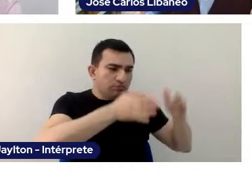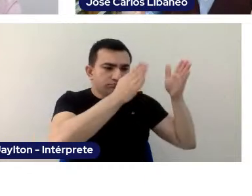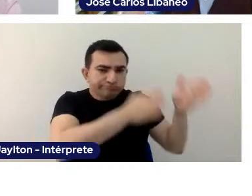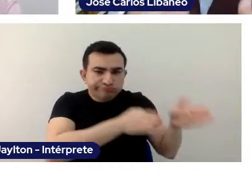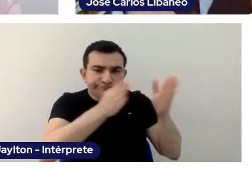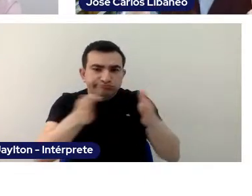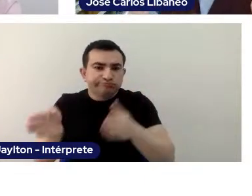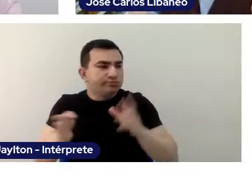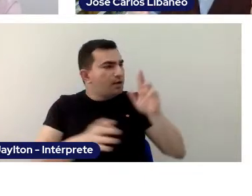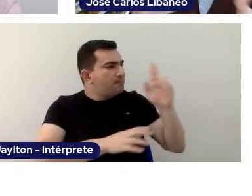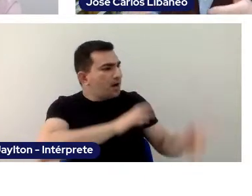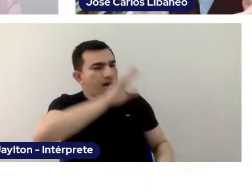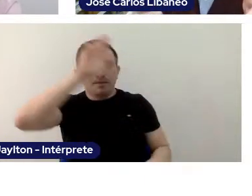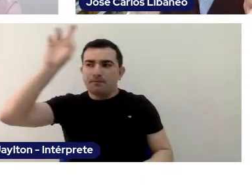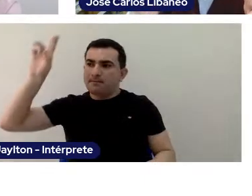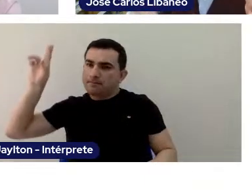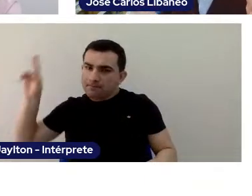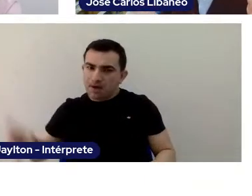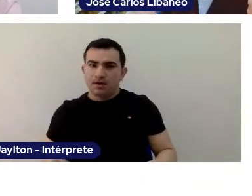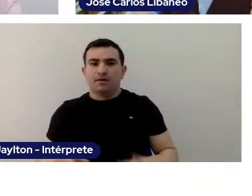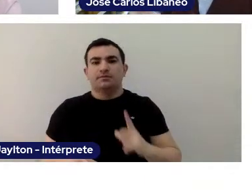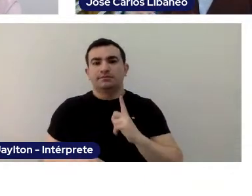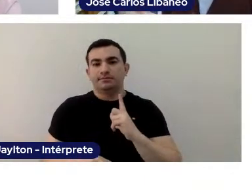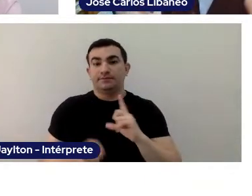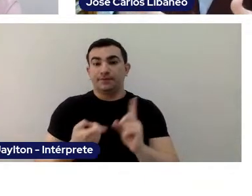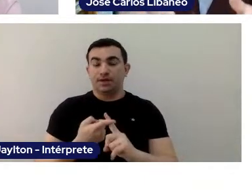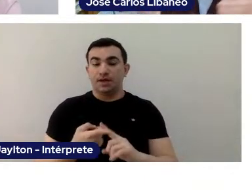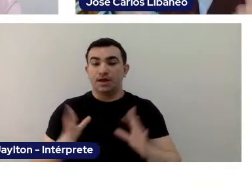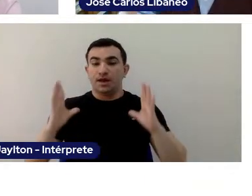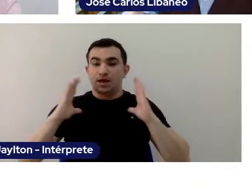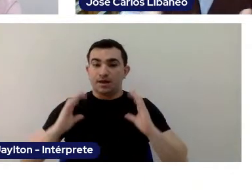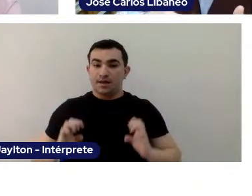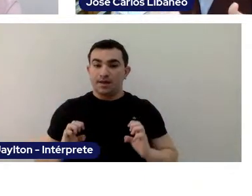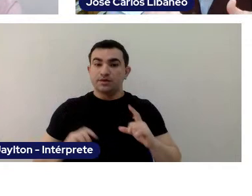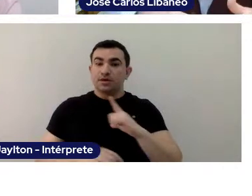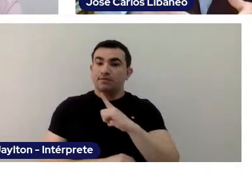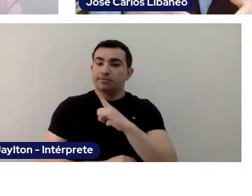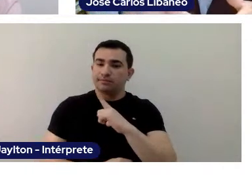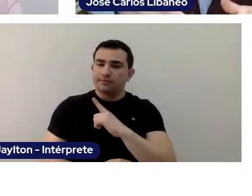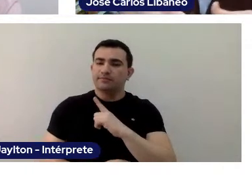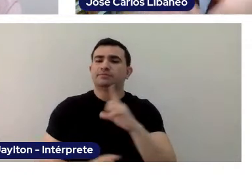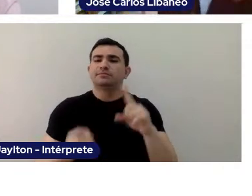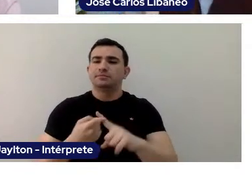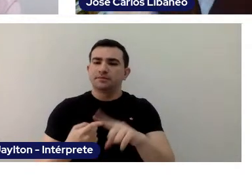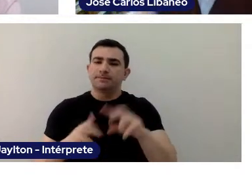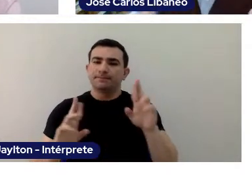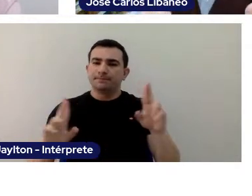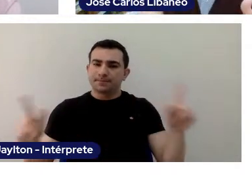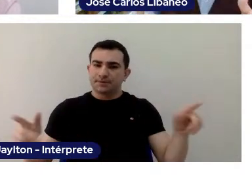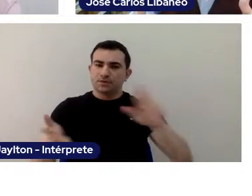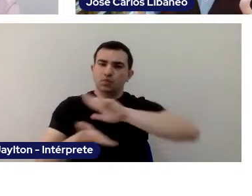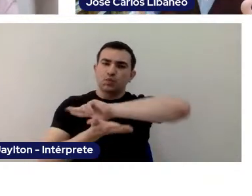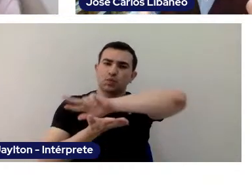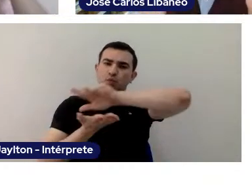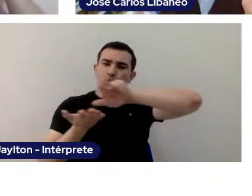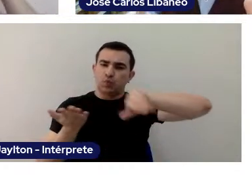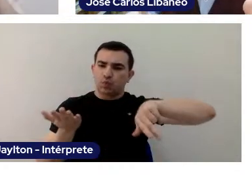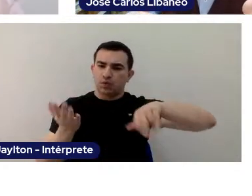Ethnic differences, for example, we talk about ethnic diversity; heterogeneity of cultures, etc.